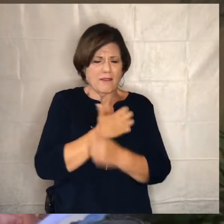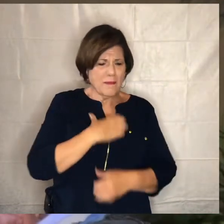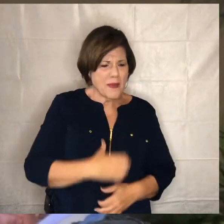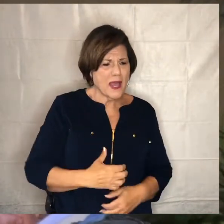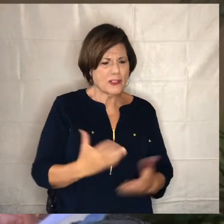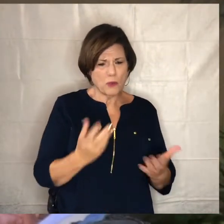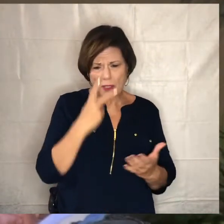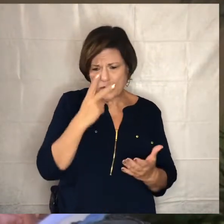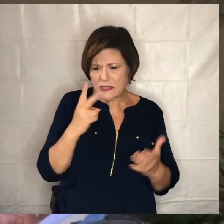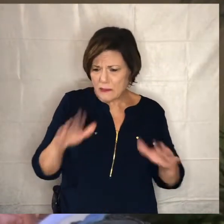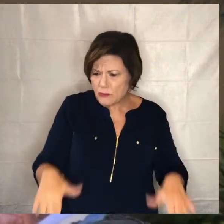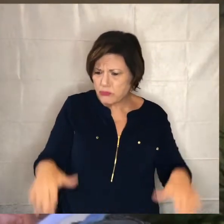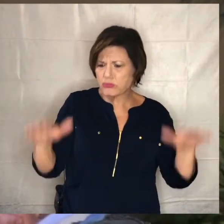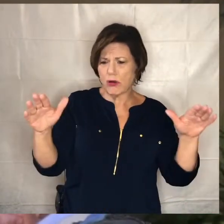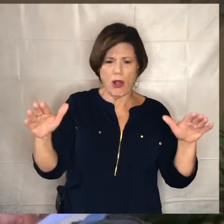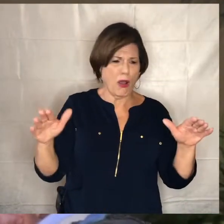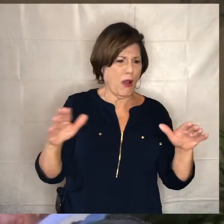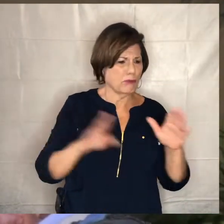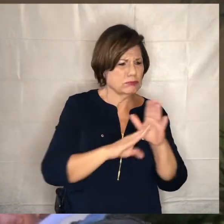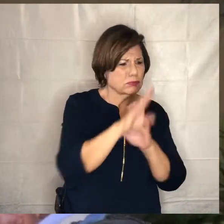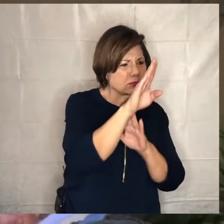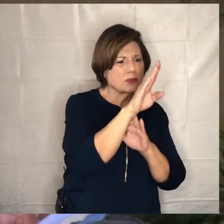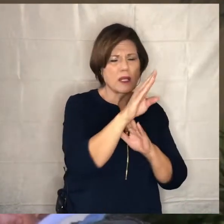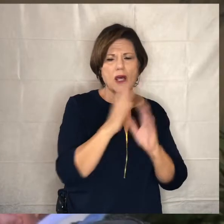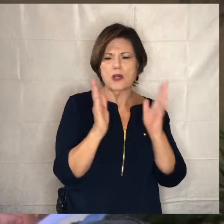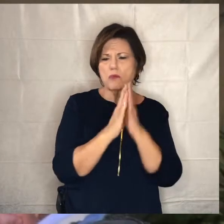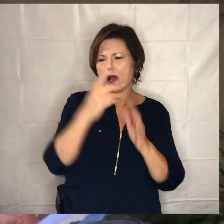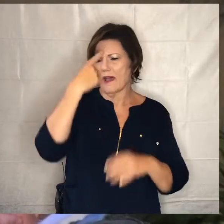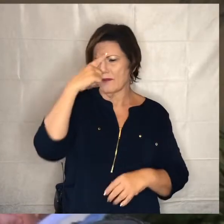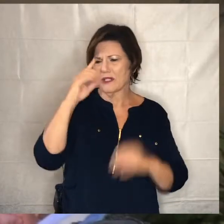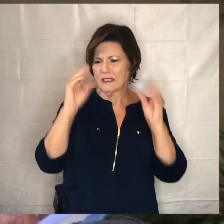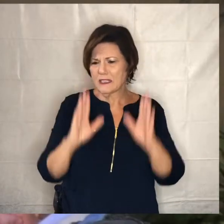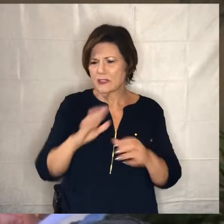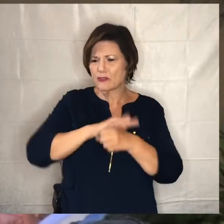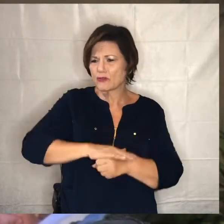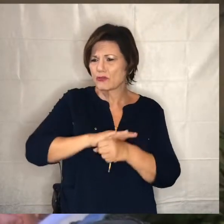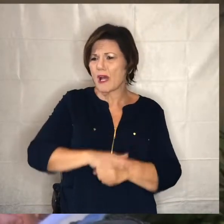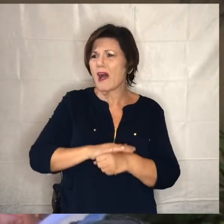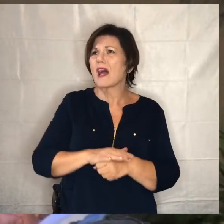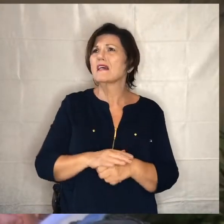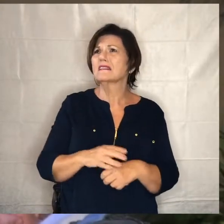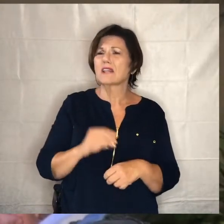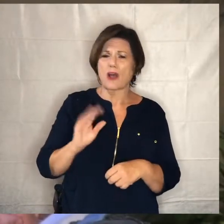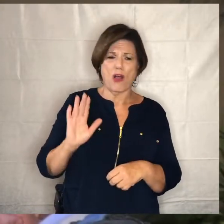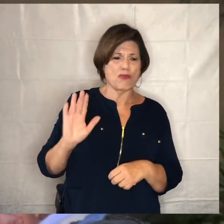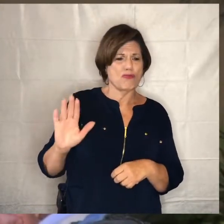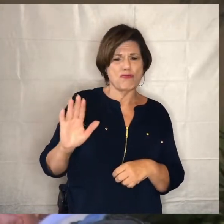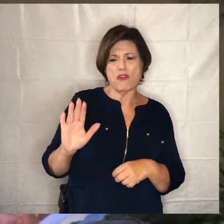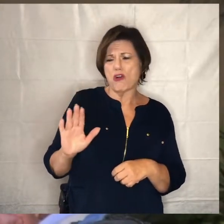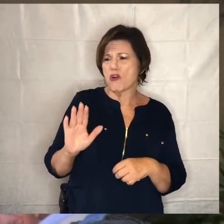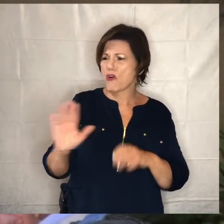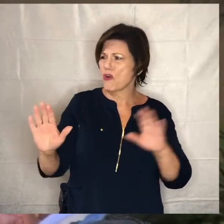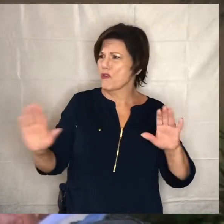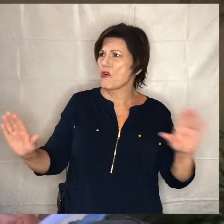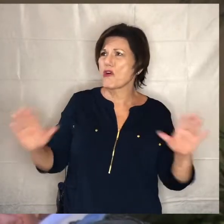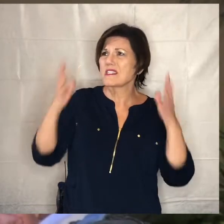god we pray for the stress that they're under and the incredible decisions that are being made and lord we pray for their well-being